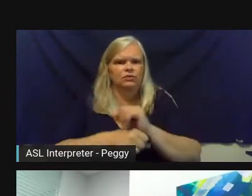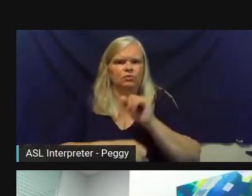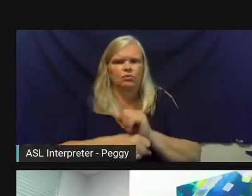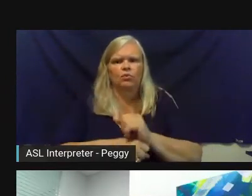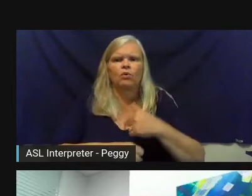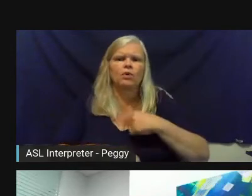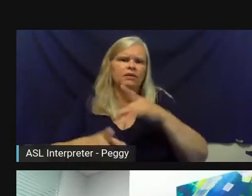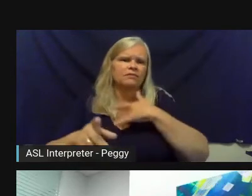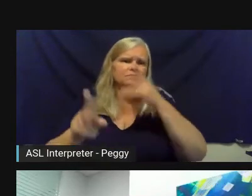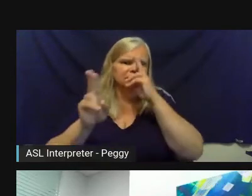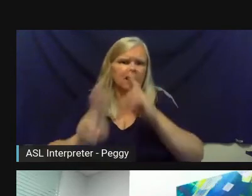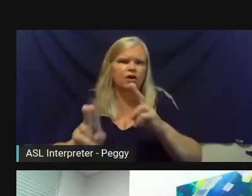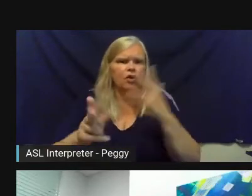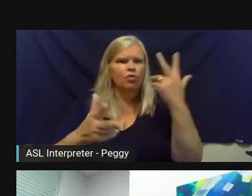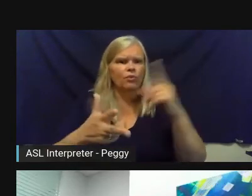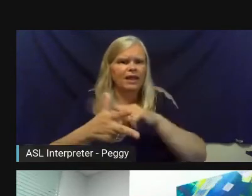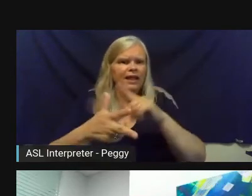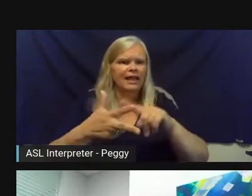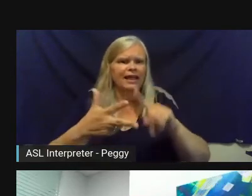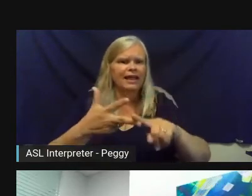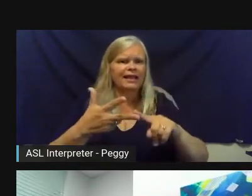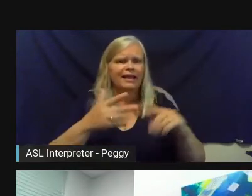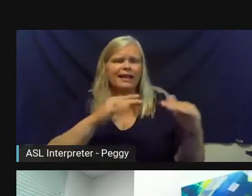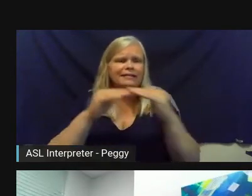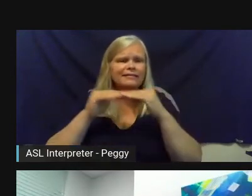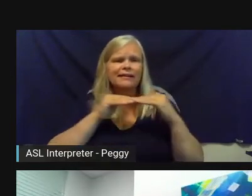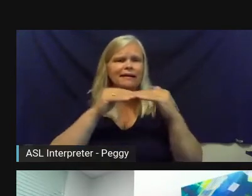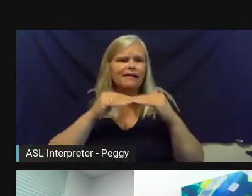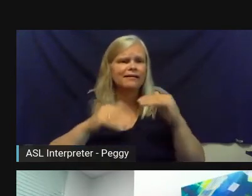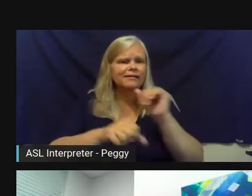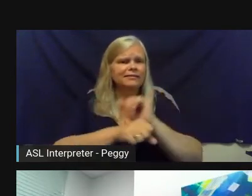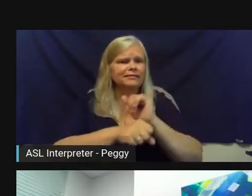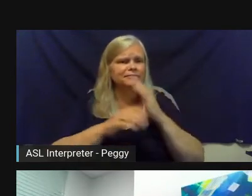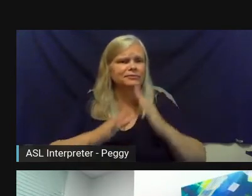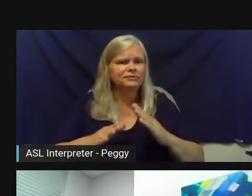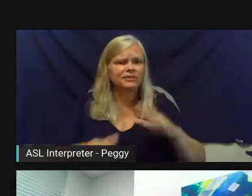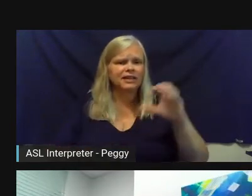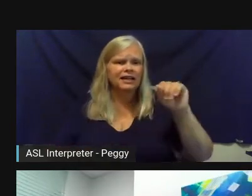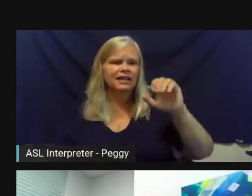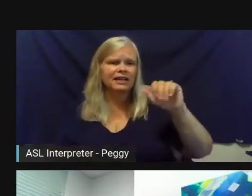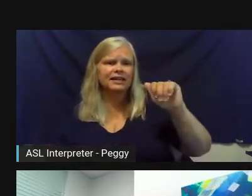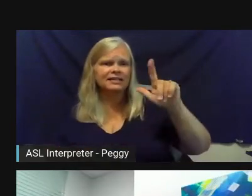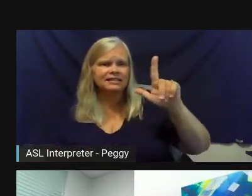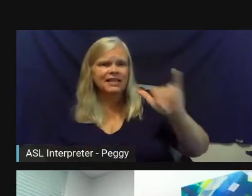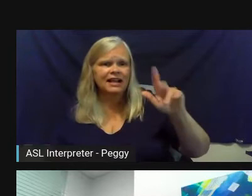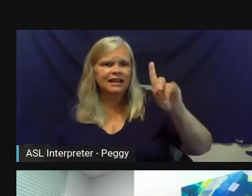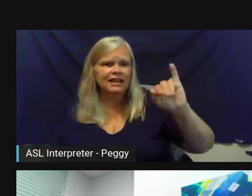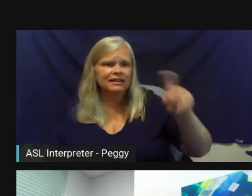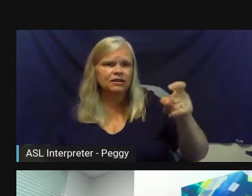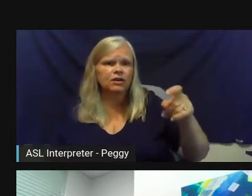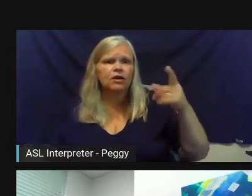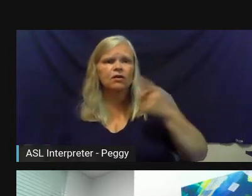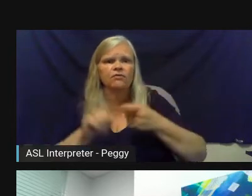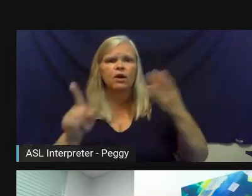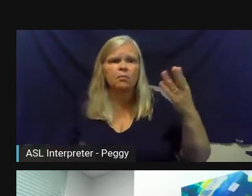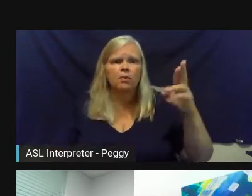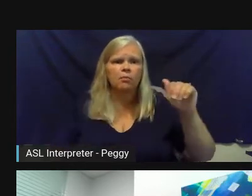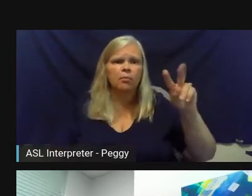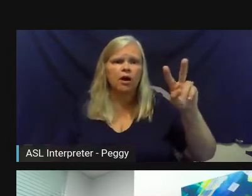three colleagues with us this morning. Sally Dix, Executive Director of Bravo Greater Des Moines.